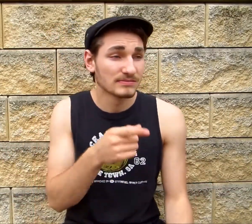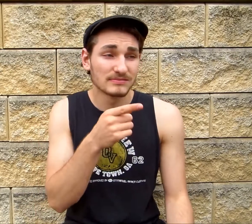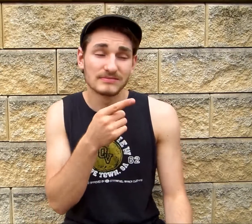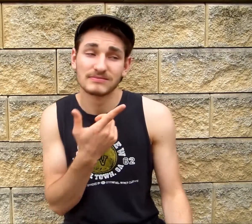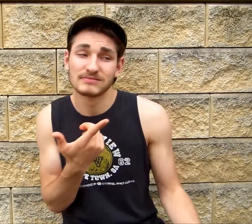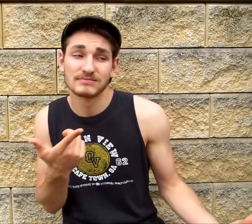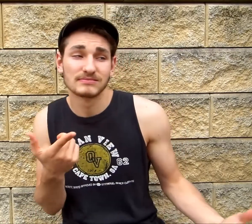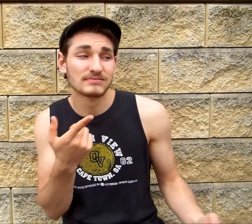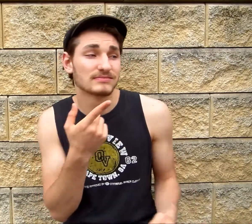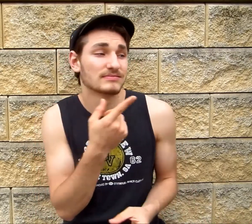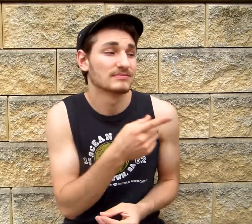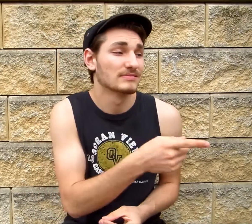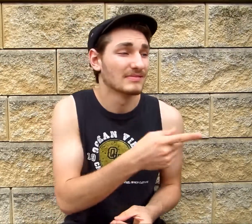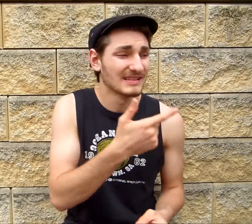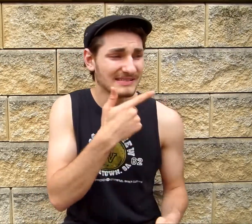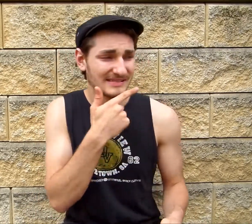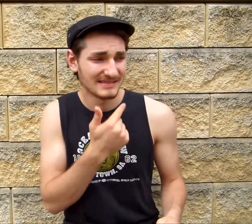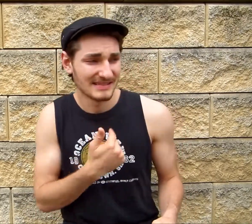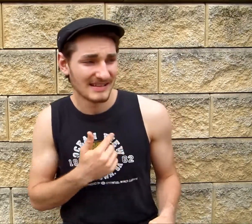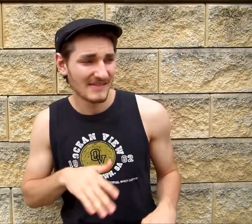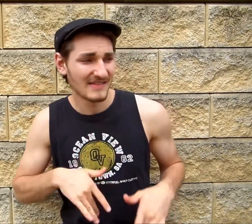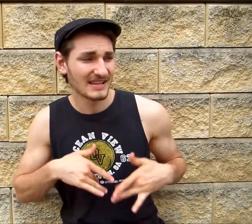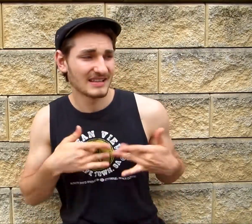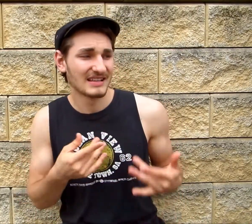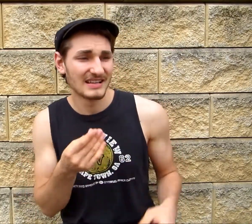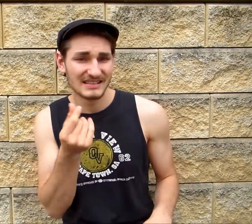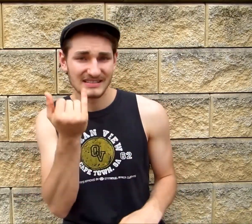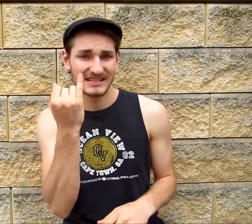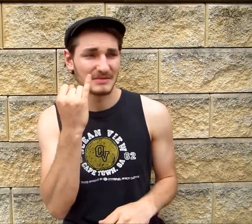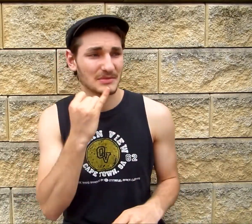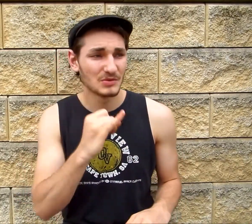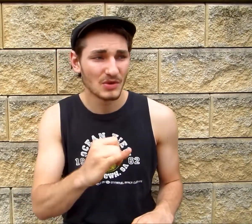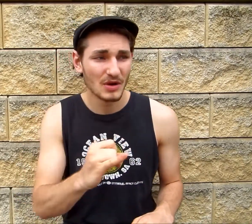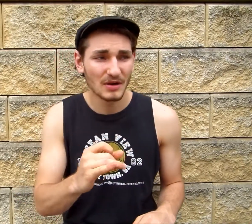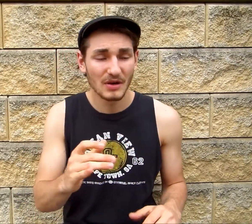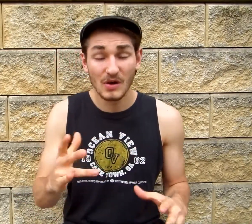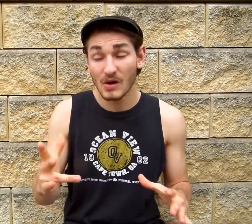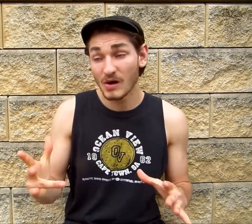You've been actin' so shady I've been feelin' it lately,